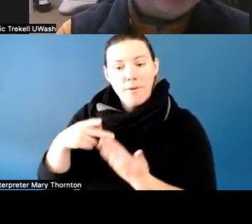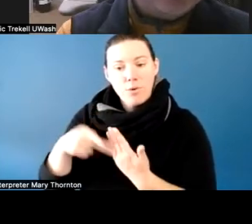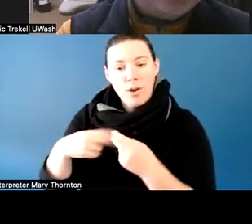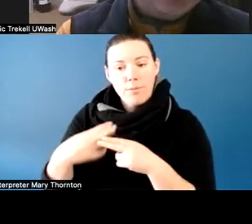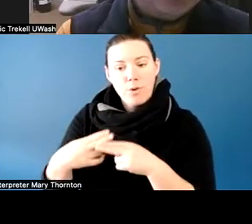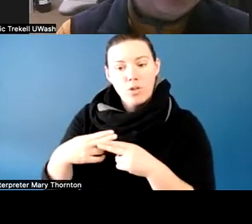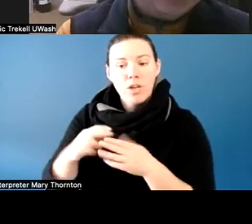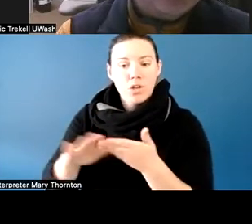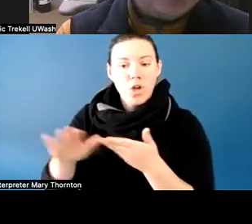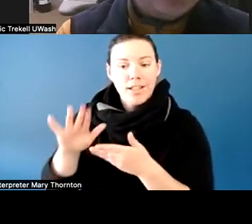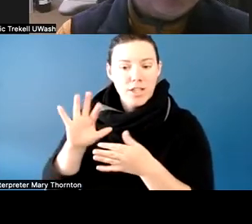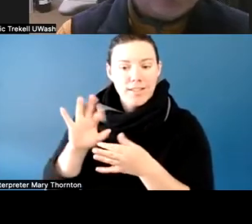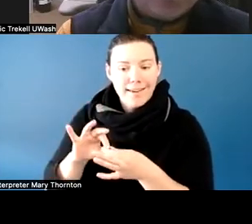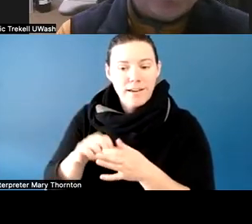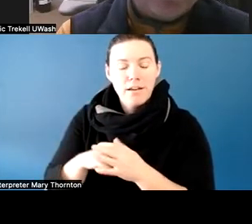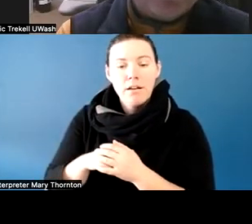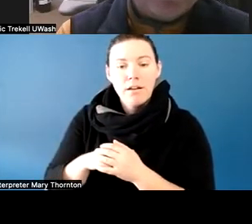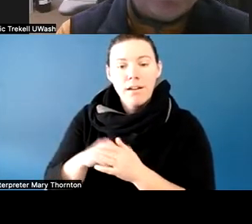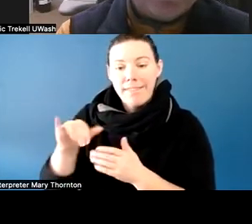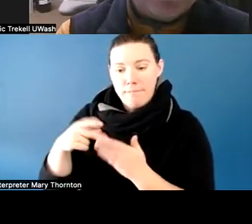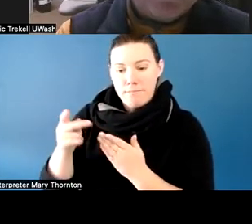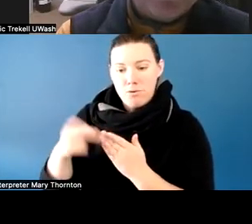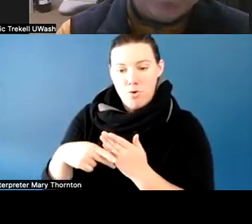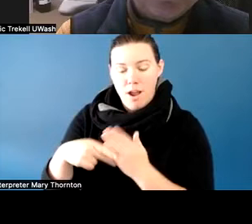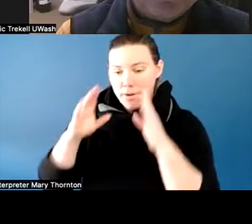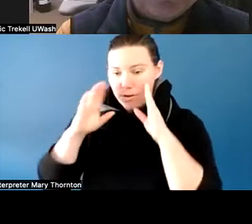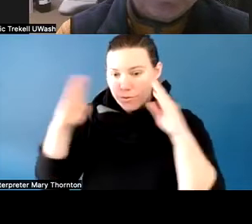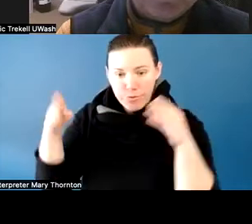is a program devoted solely to supporting